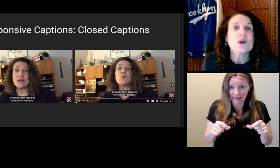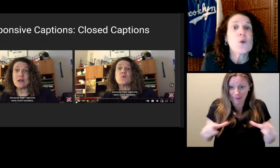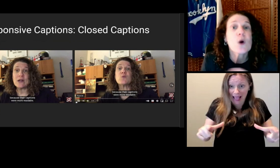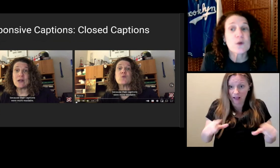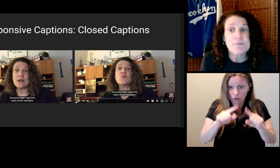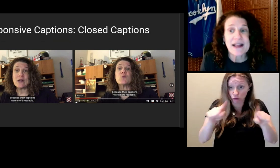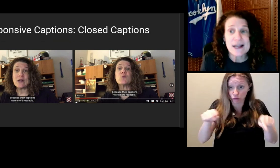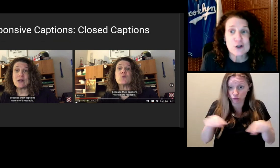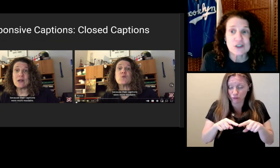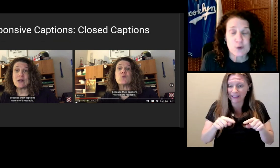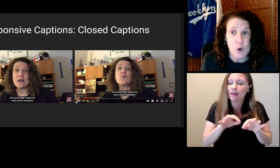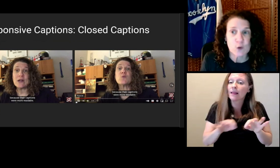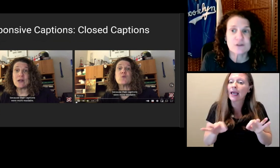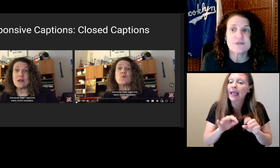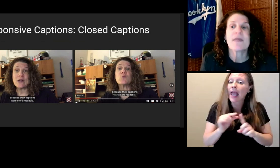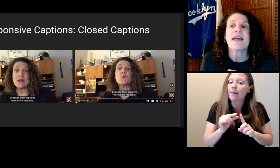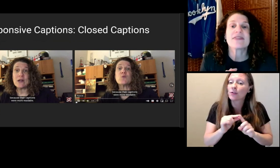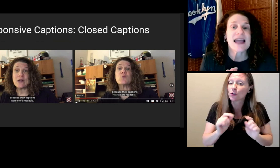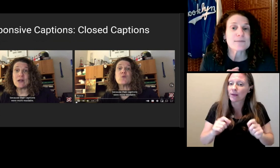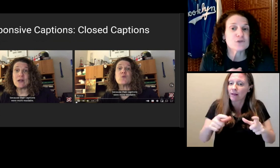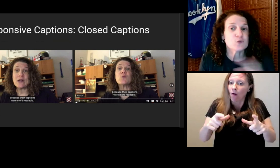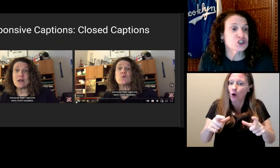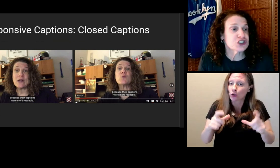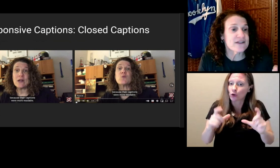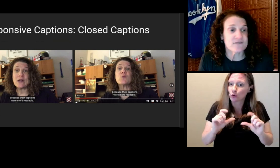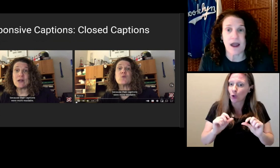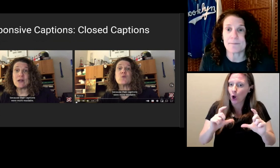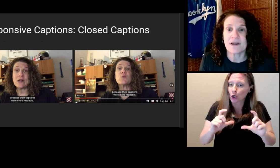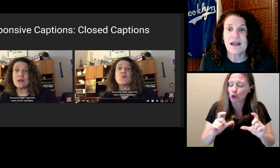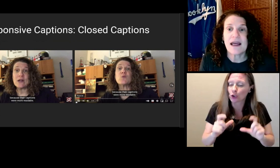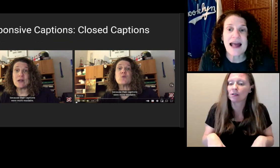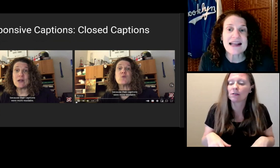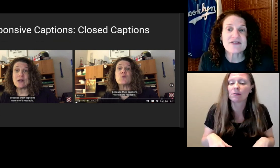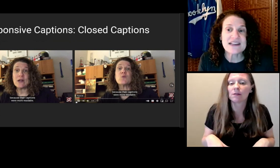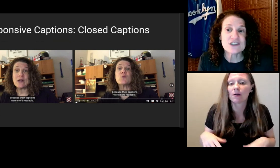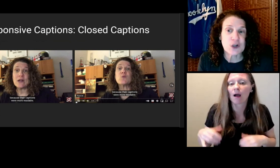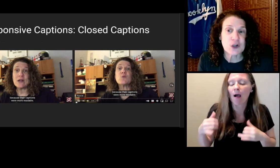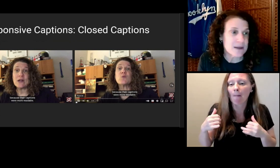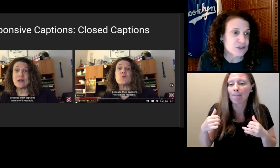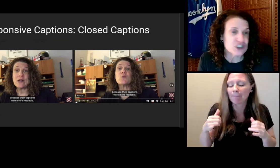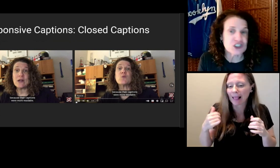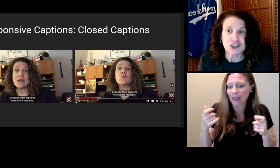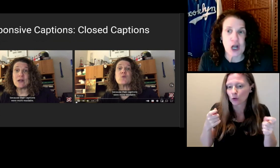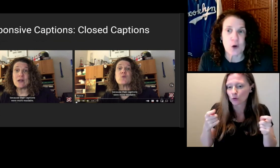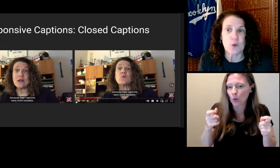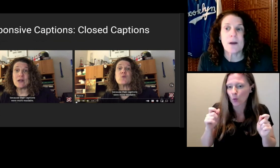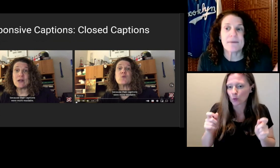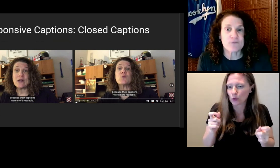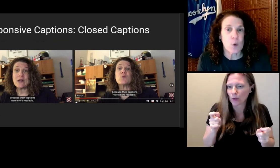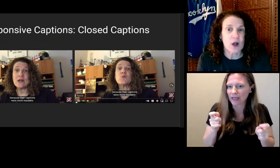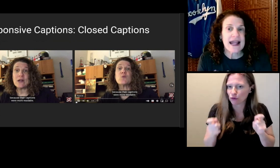When you work with player controls, the captions will shift up, and these two images show before